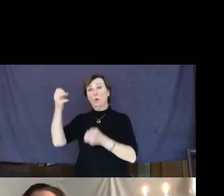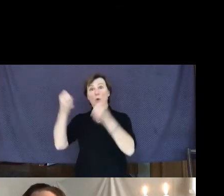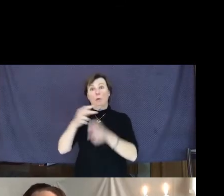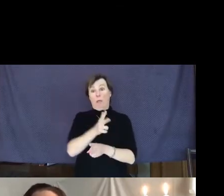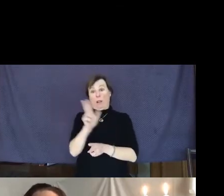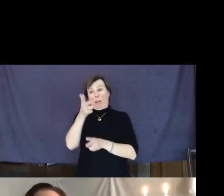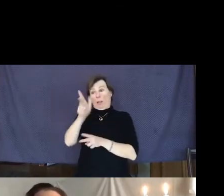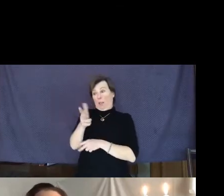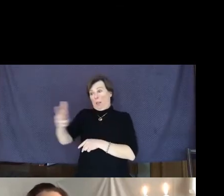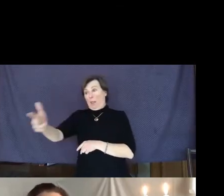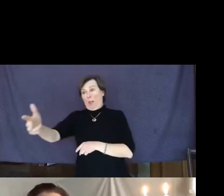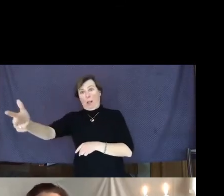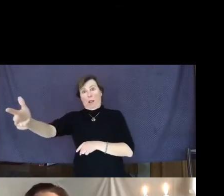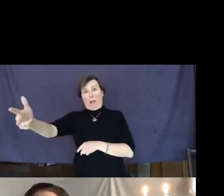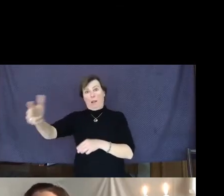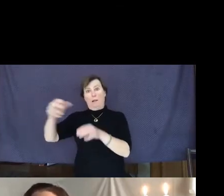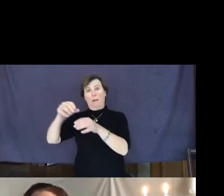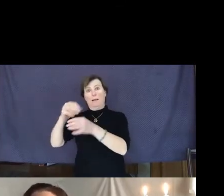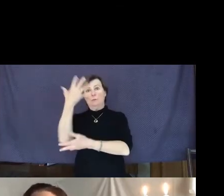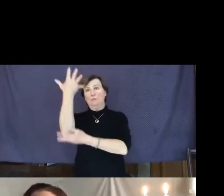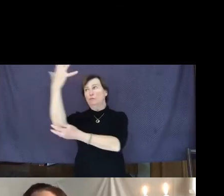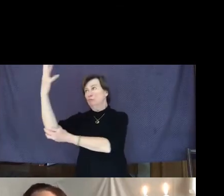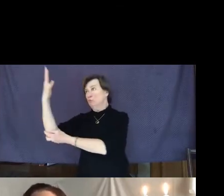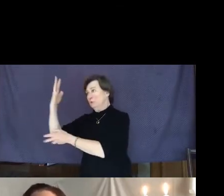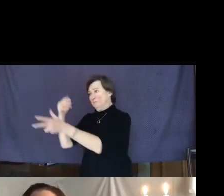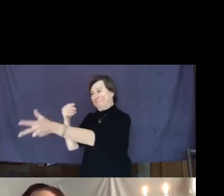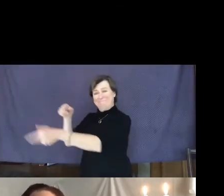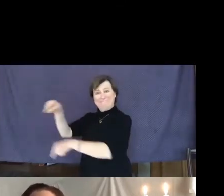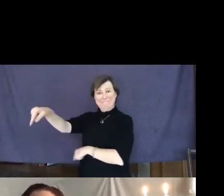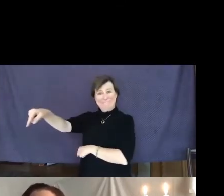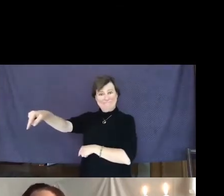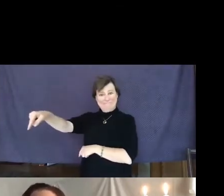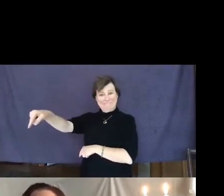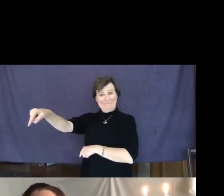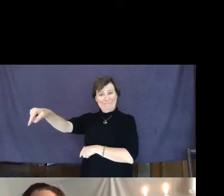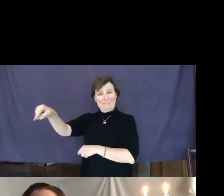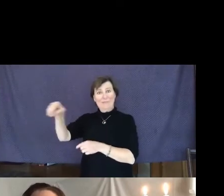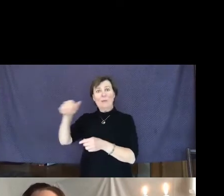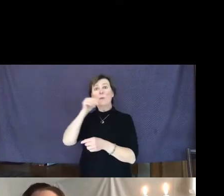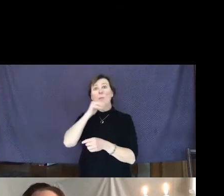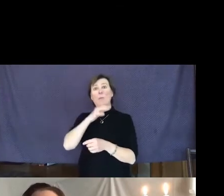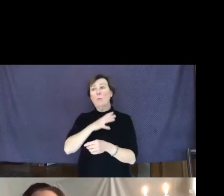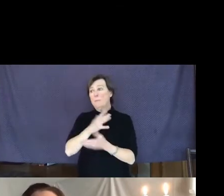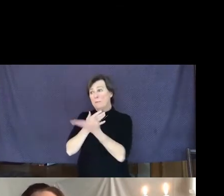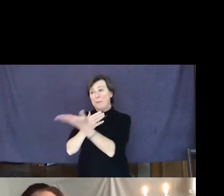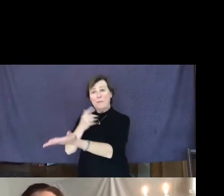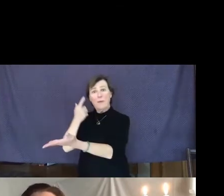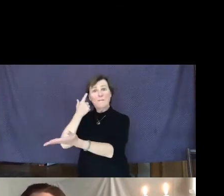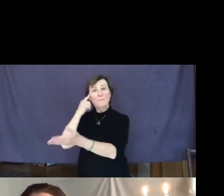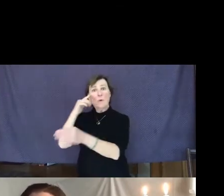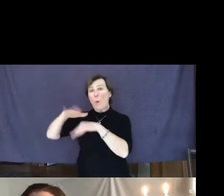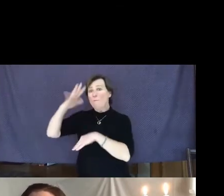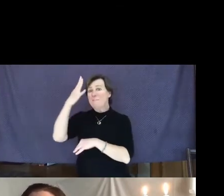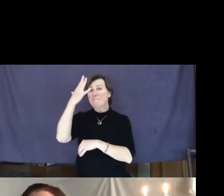into the middle of an orchard. She had been there for over five hours,